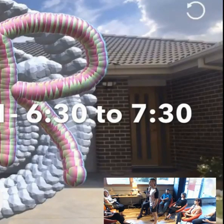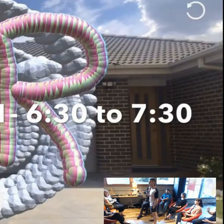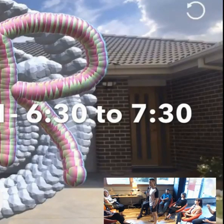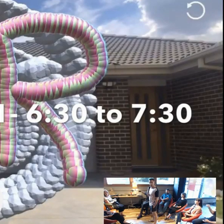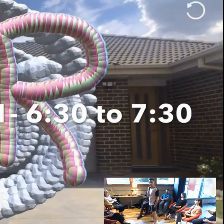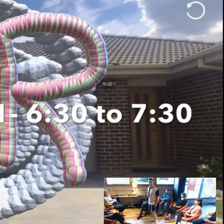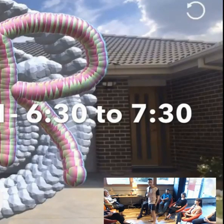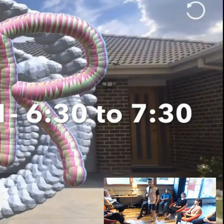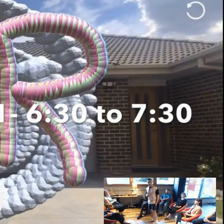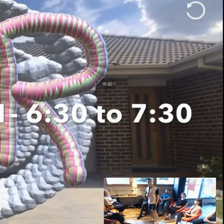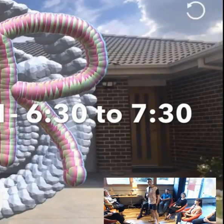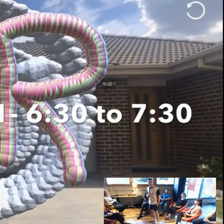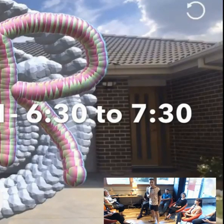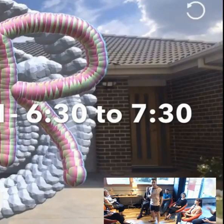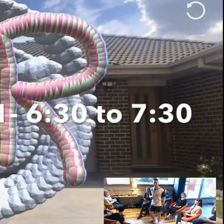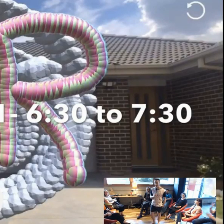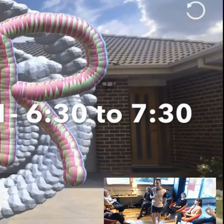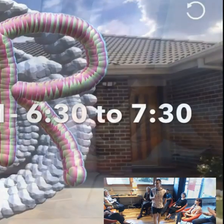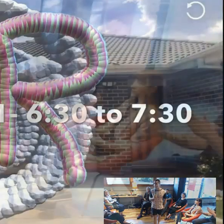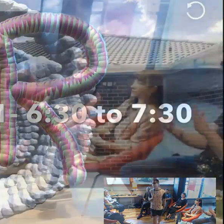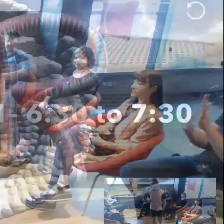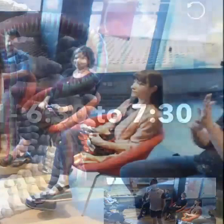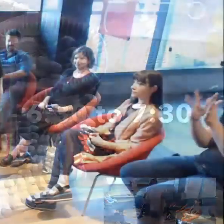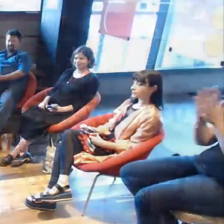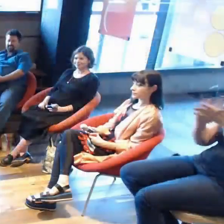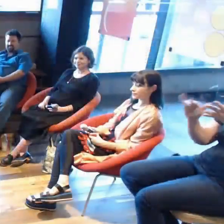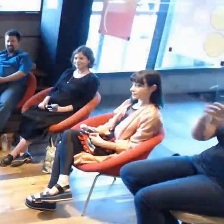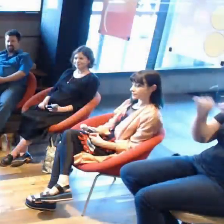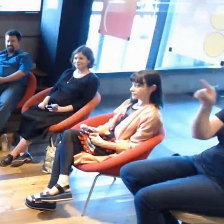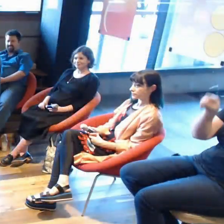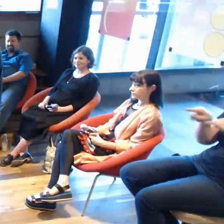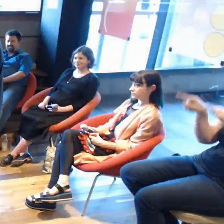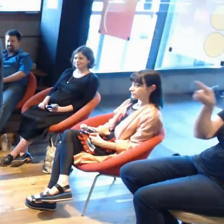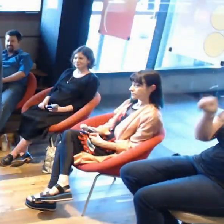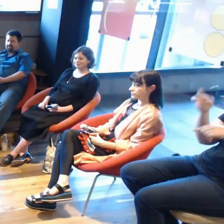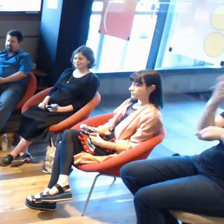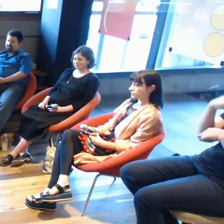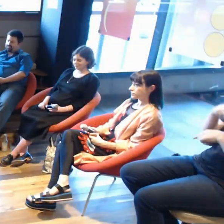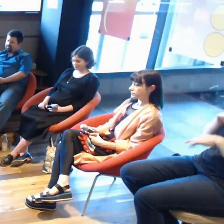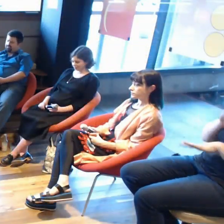We can port it to VHS. Welcome, everyone, thanks so much for being here.